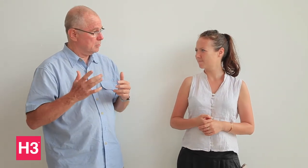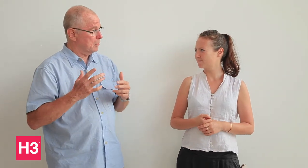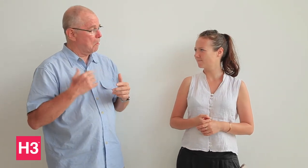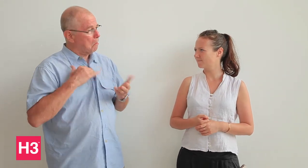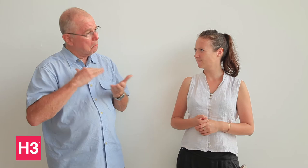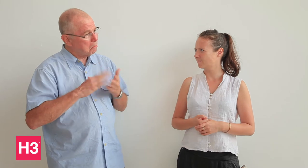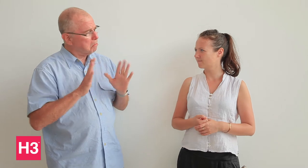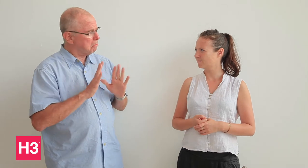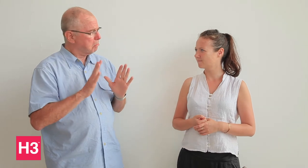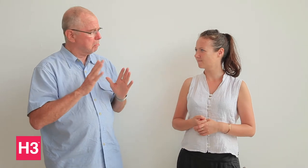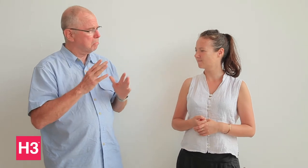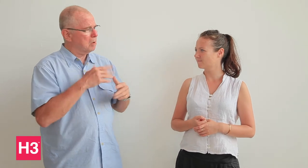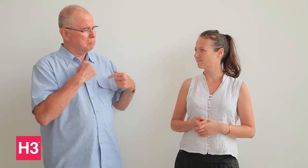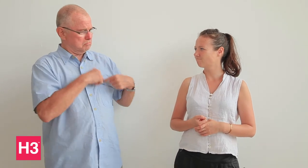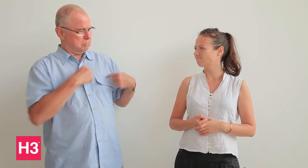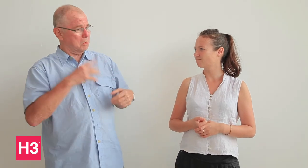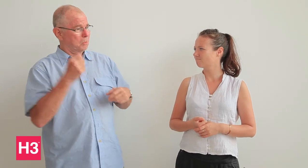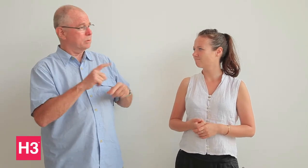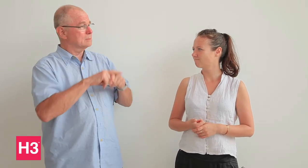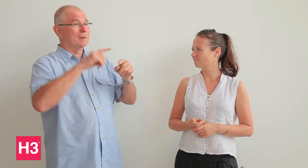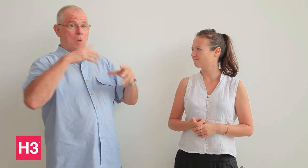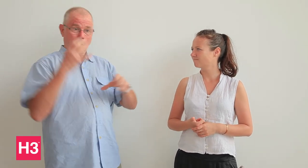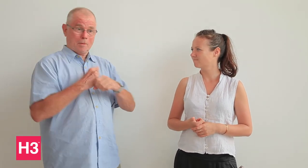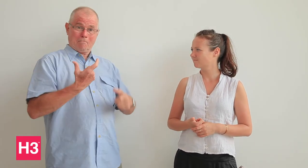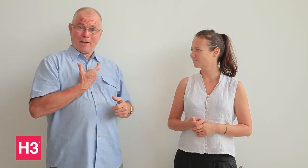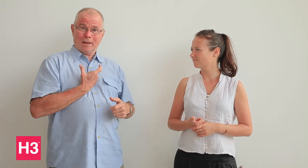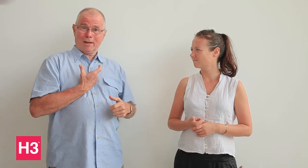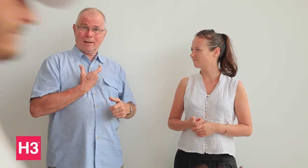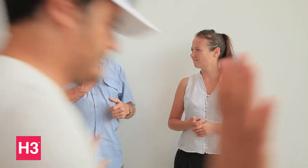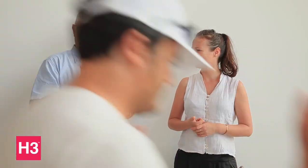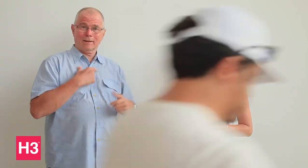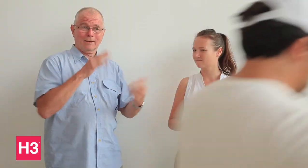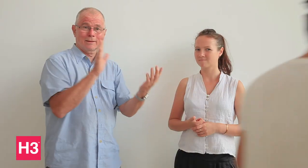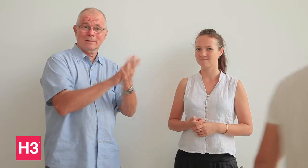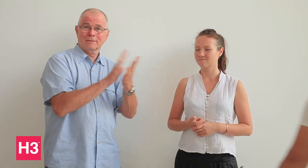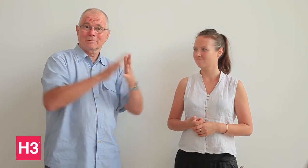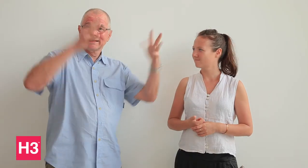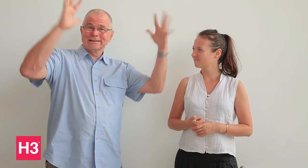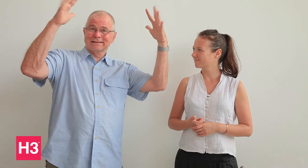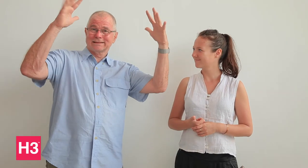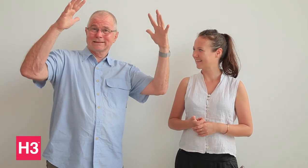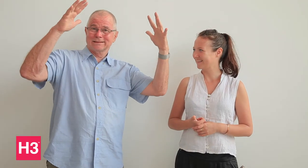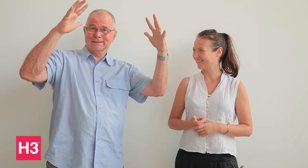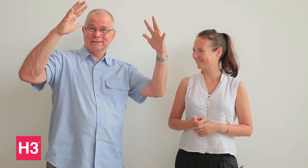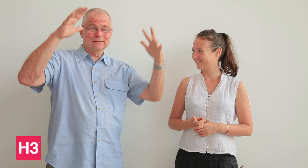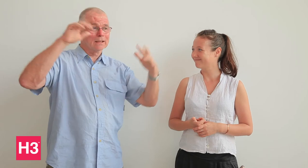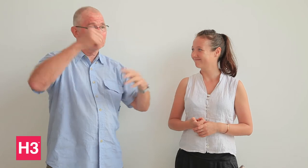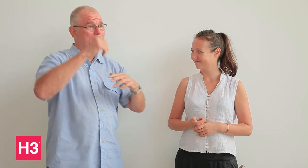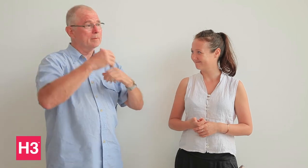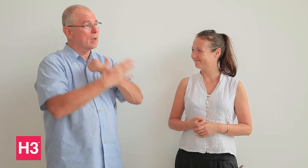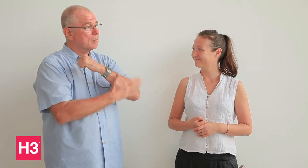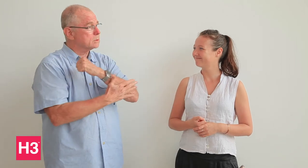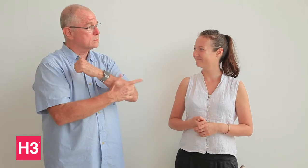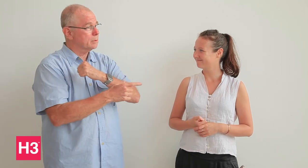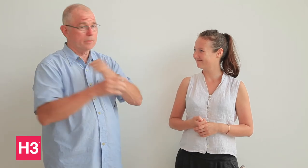They do not get government money, but they get a lot of sponsorship. If you win a medal, you just get applause. If other